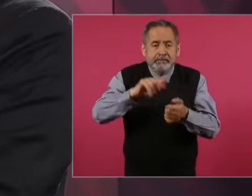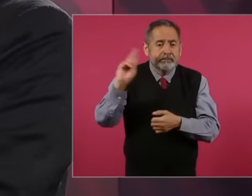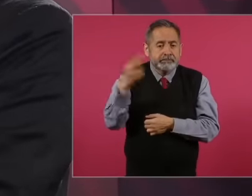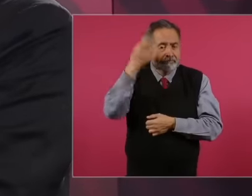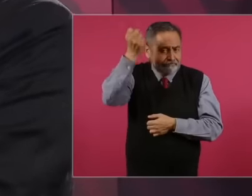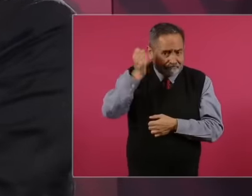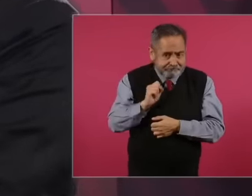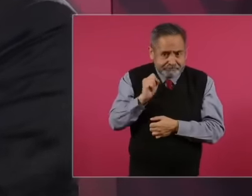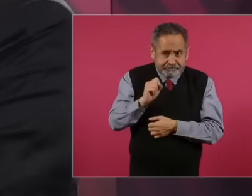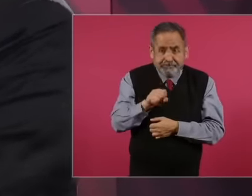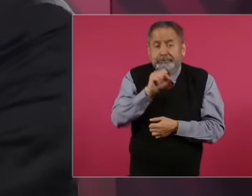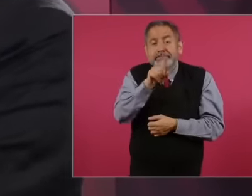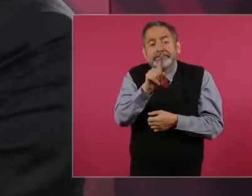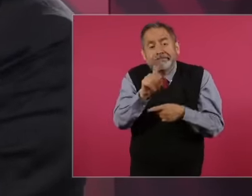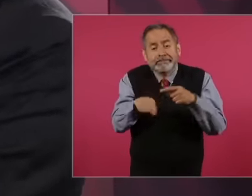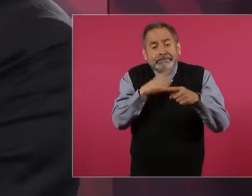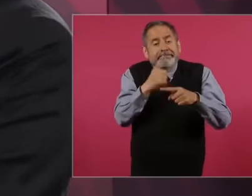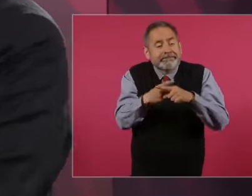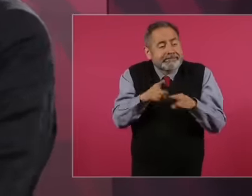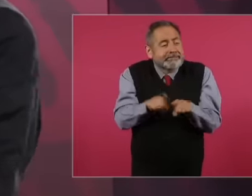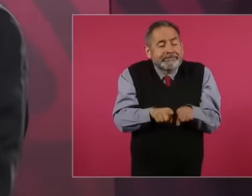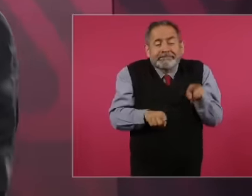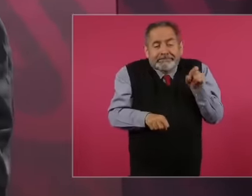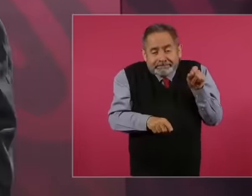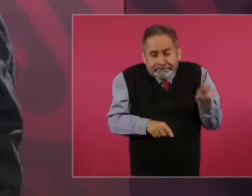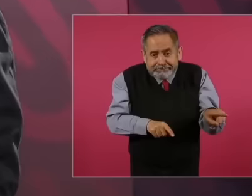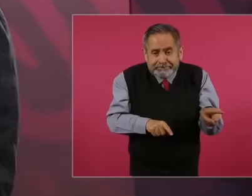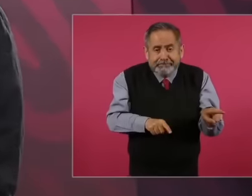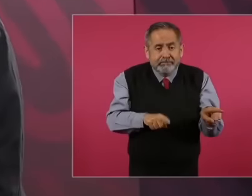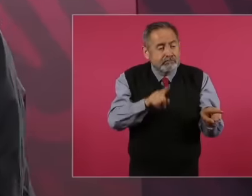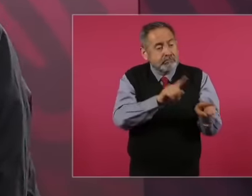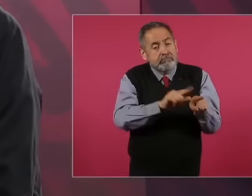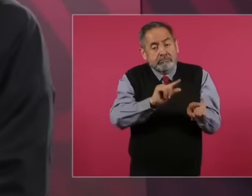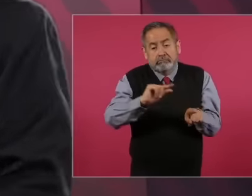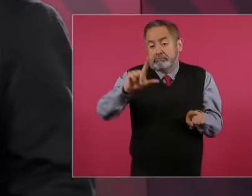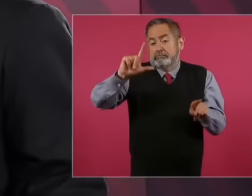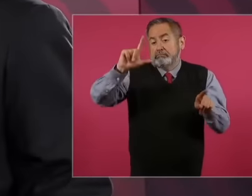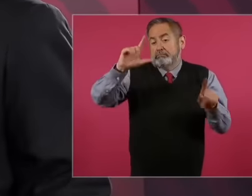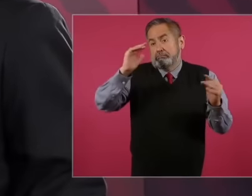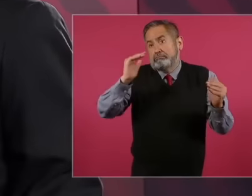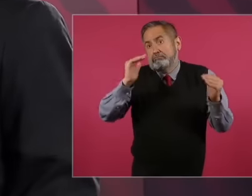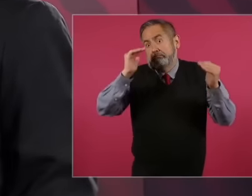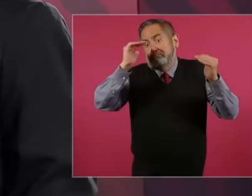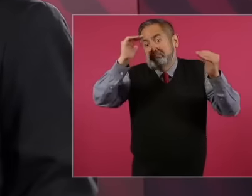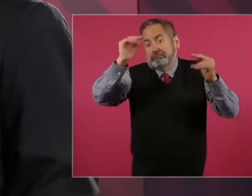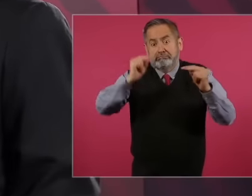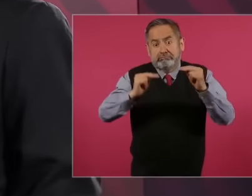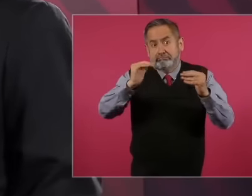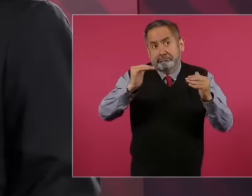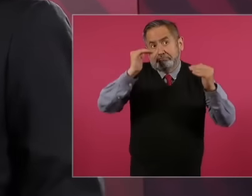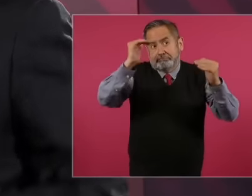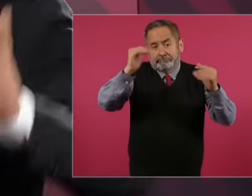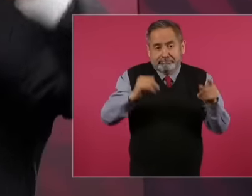But also, since he is an eminent jurist,